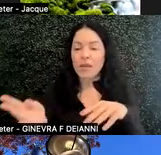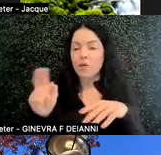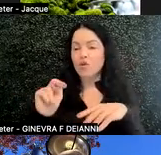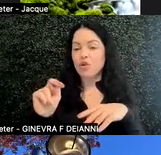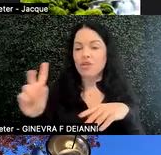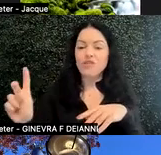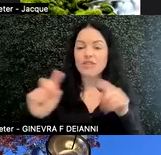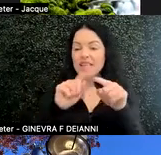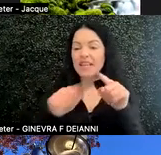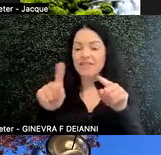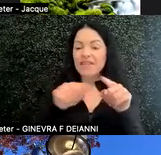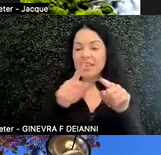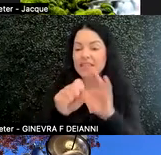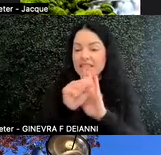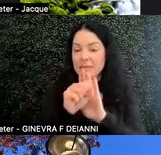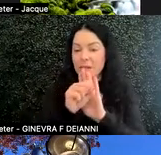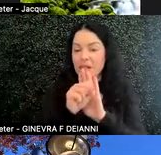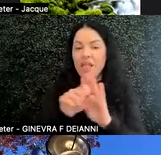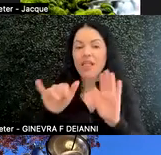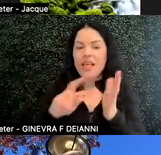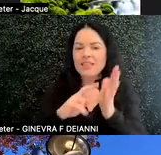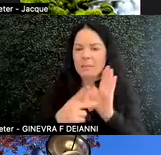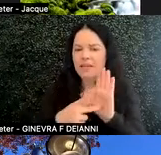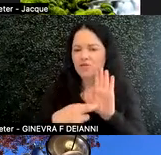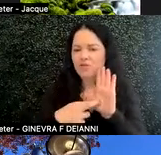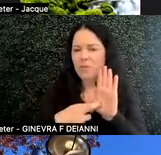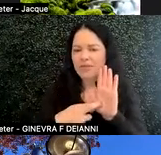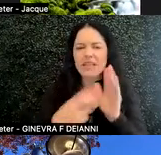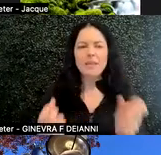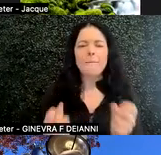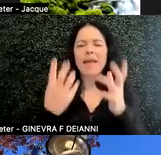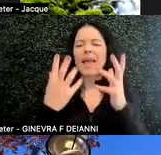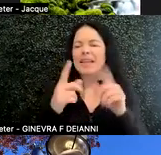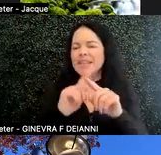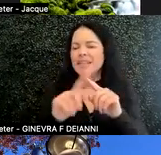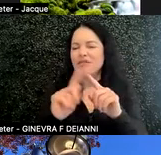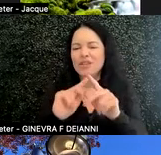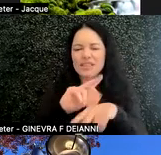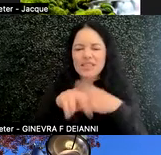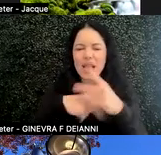symbol, which is meant to represent the many different types of people, many different neuro